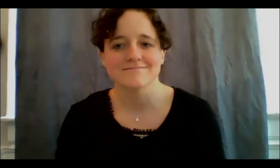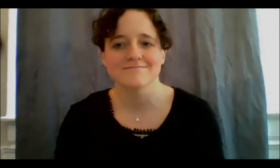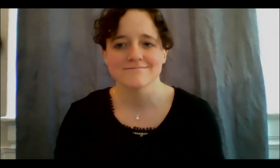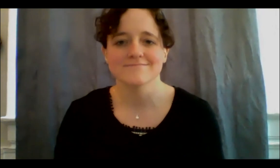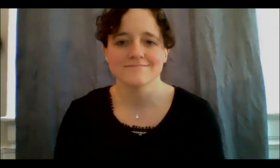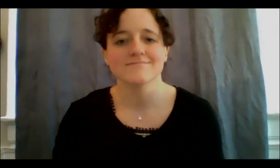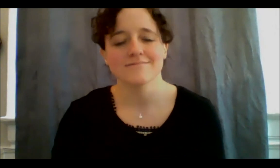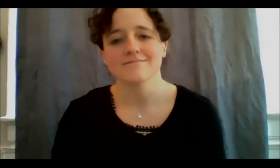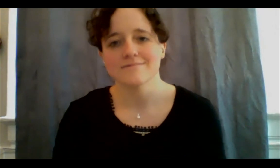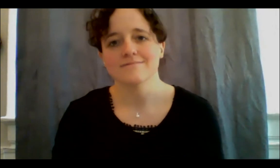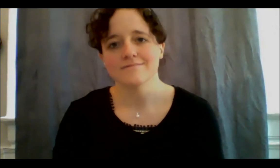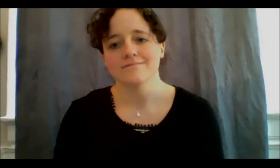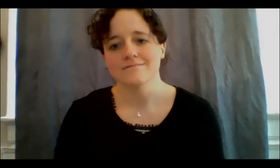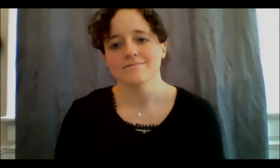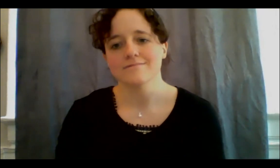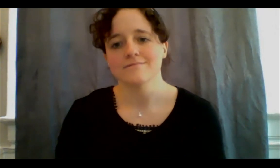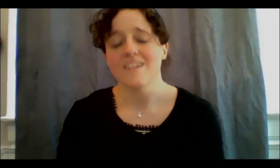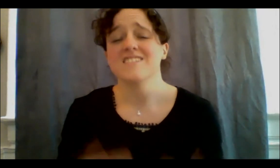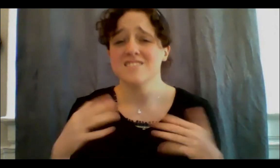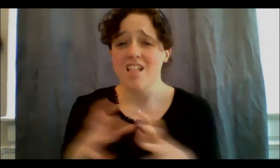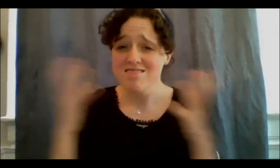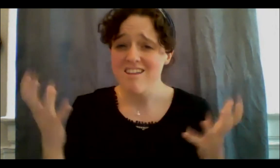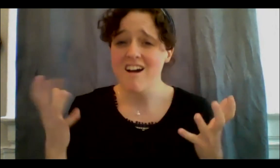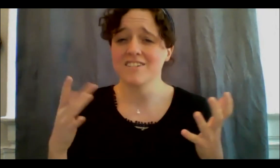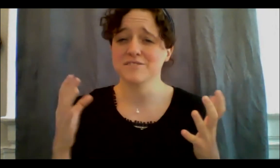is a lot of emotional labour that comes through, you know, having these